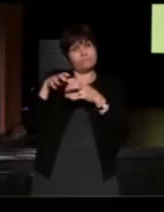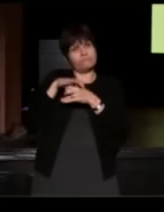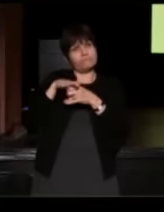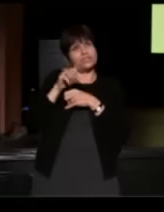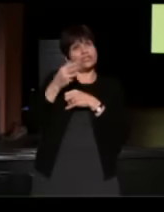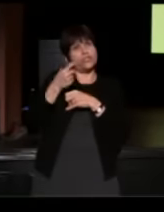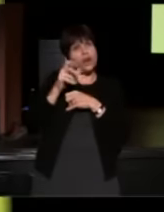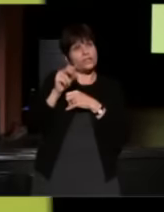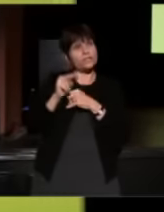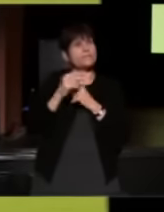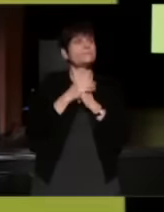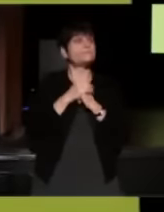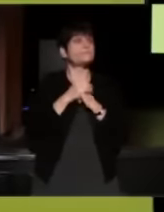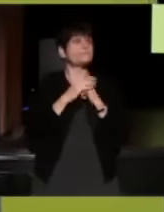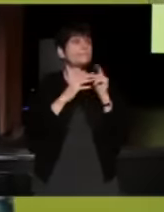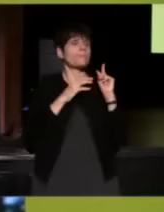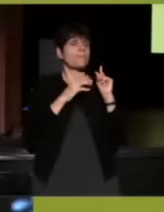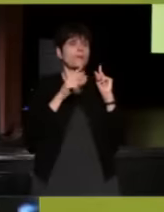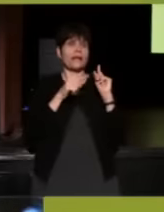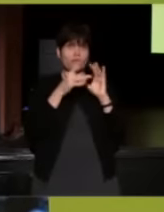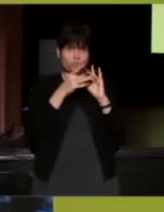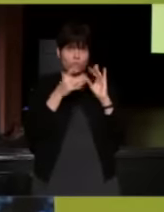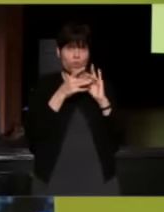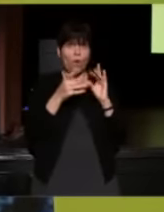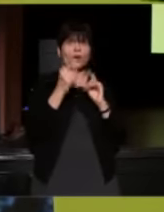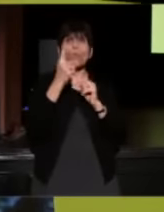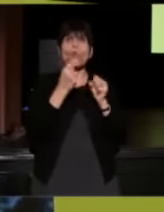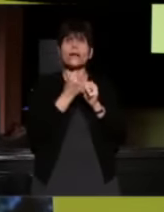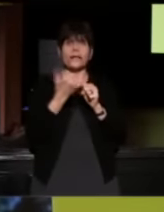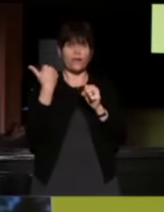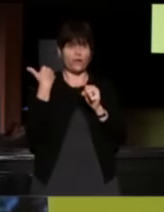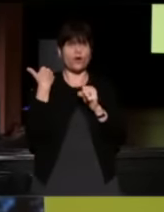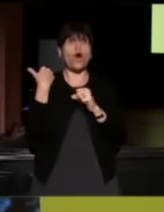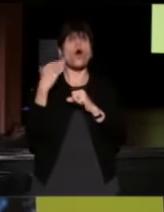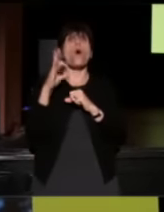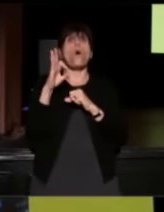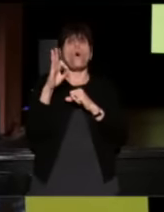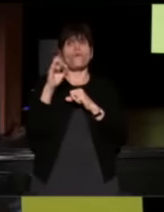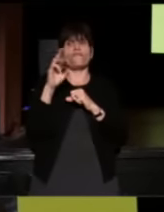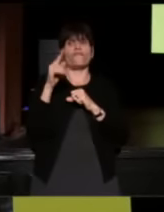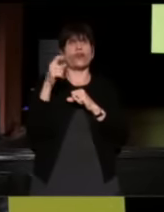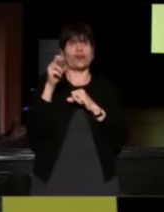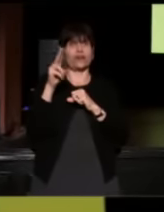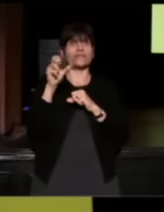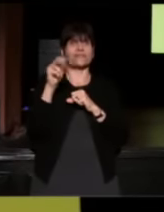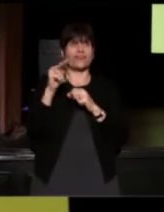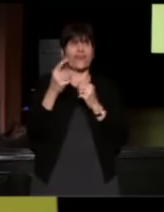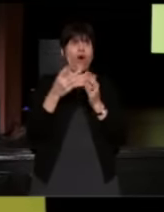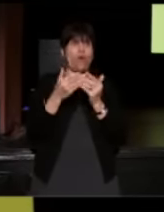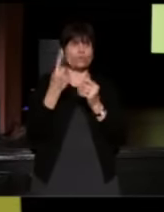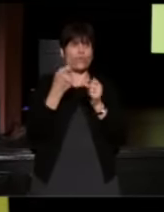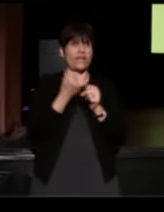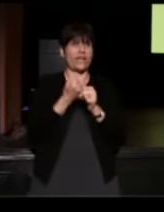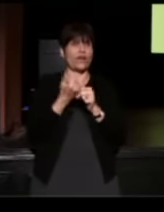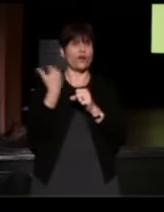the week of Ferguson, which is believe it or not, almost a year ago. It was August. This is a story with Alex Landau